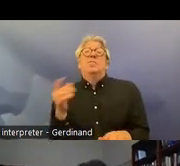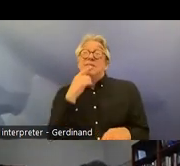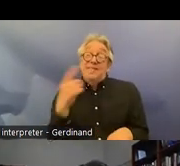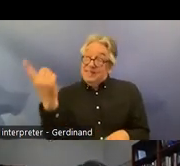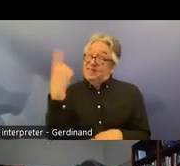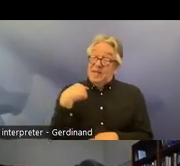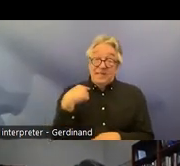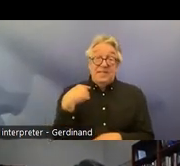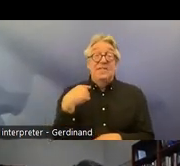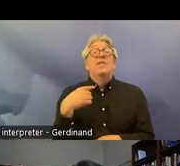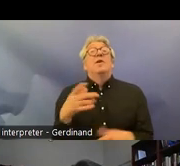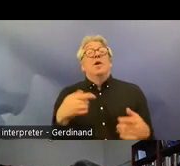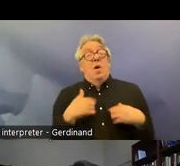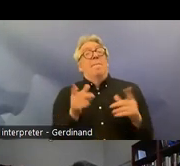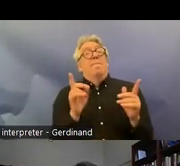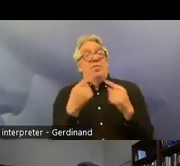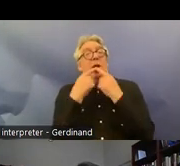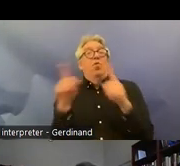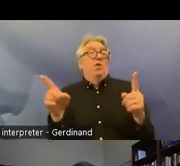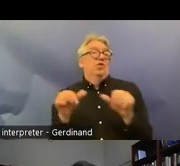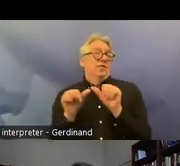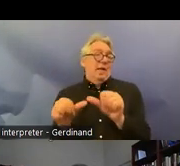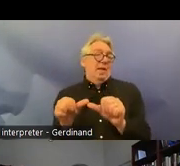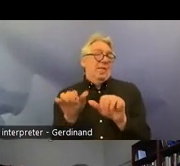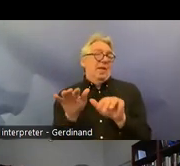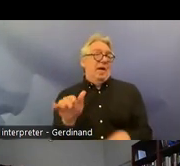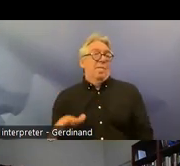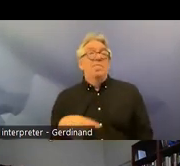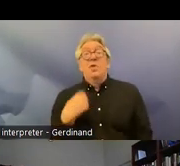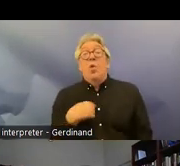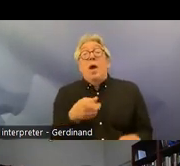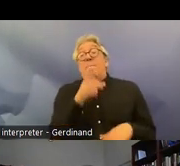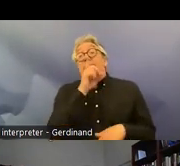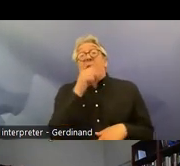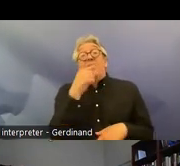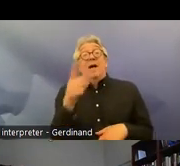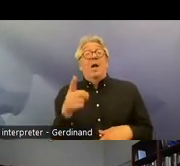make a final assessment of whether they are uh correct our uh conclusion is that